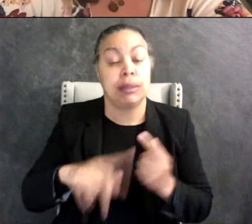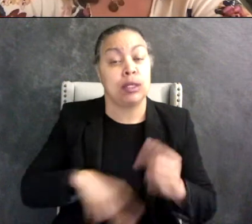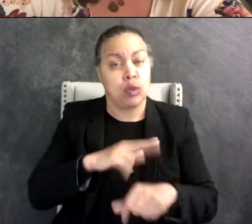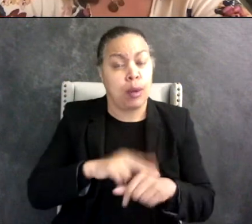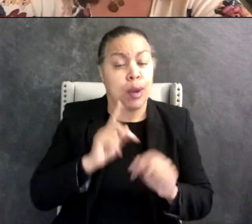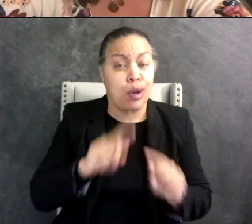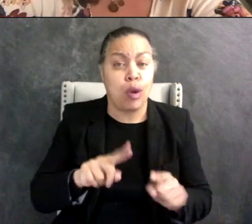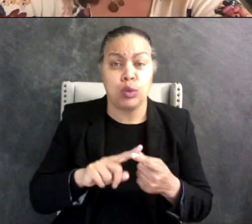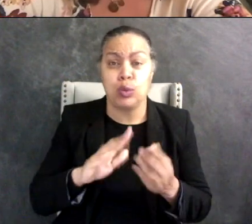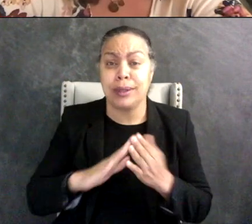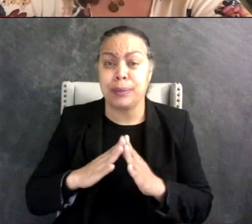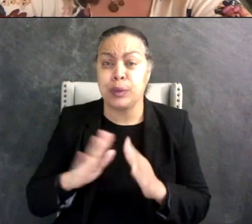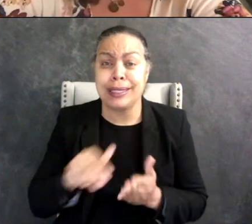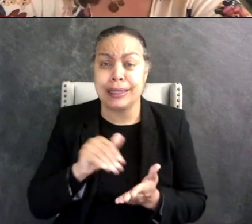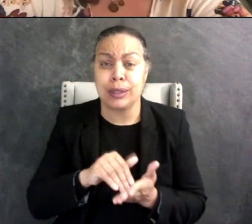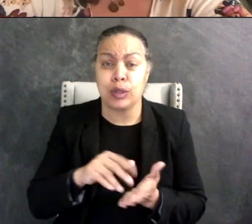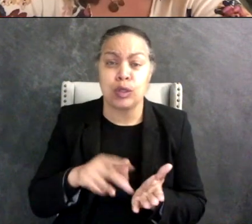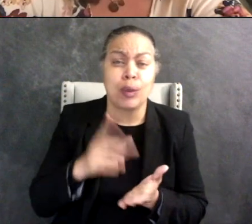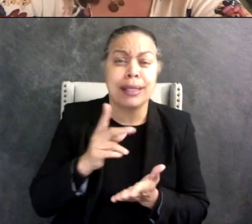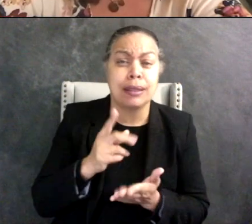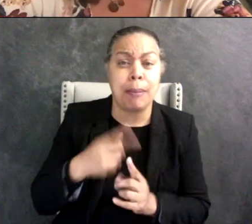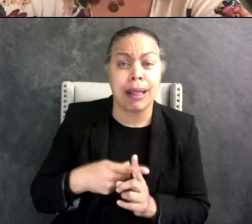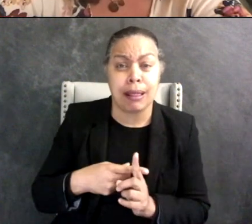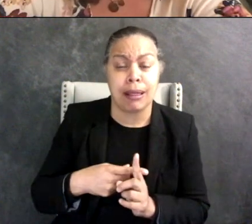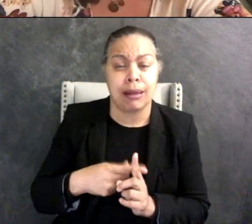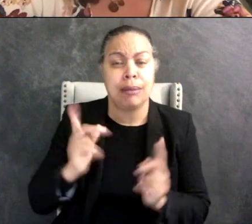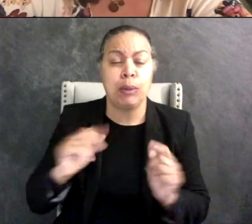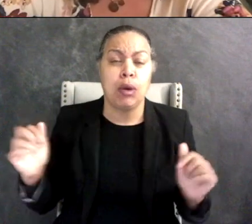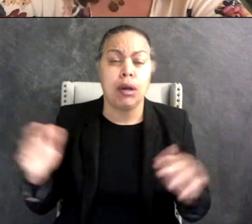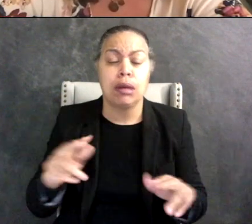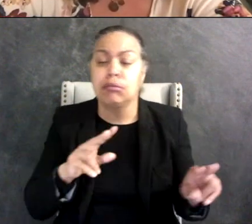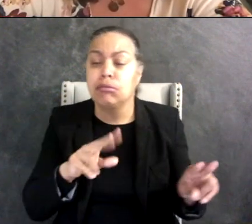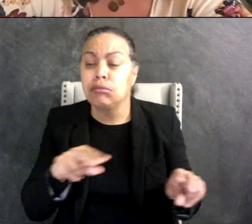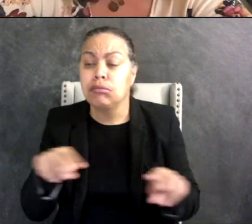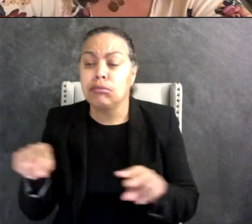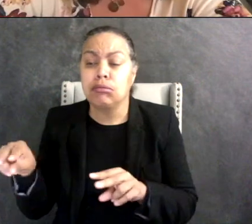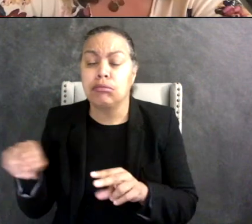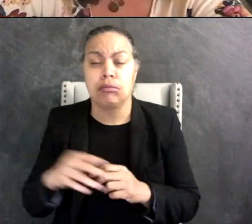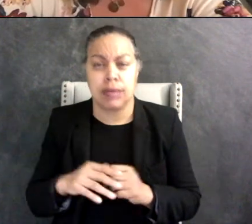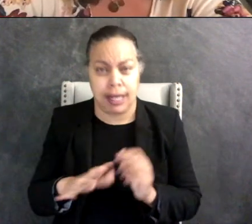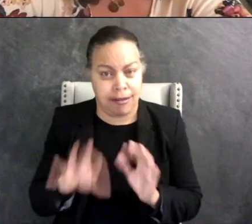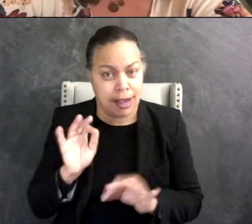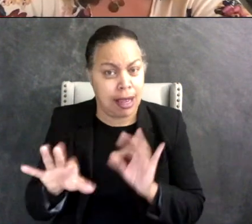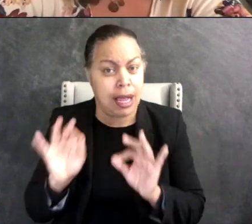a month for people who wanted to come in and have like, find resources borrow books or movies